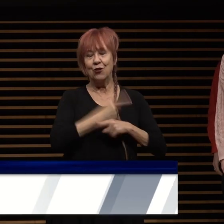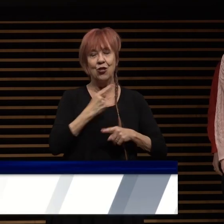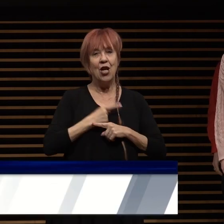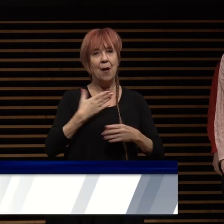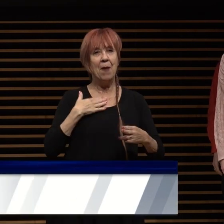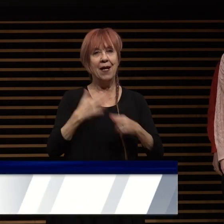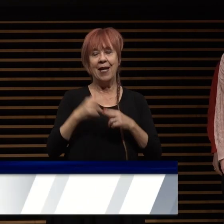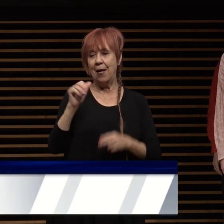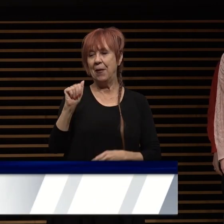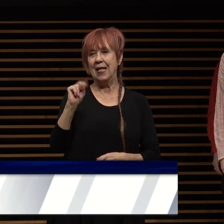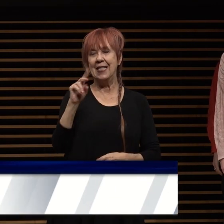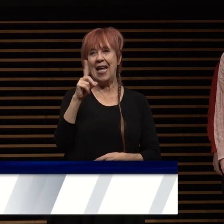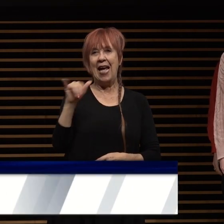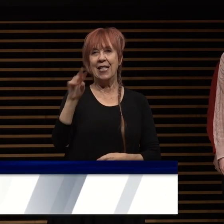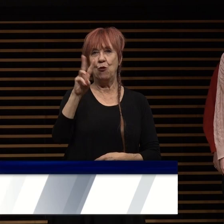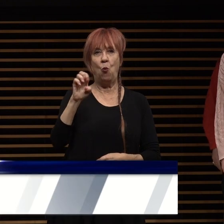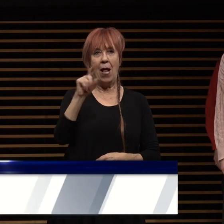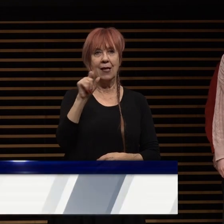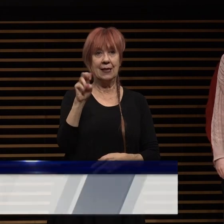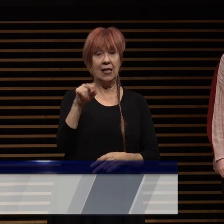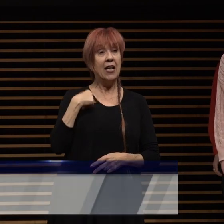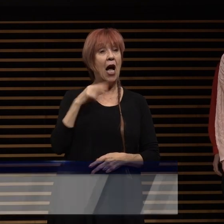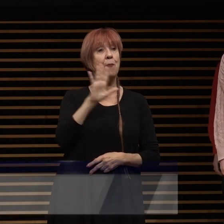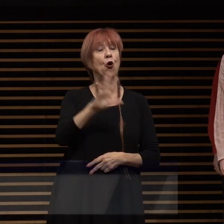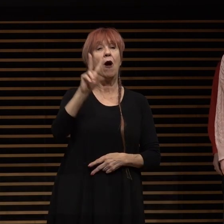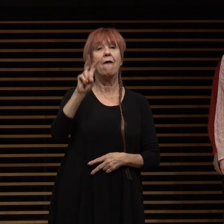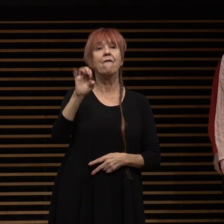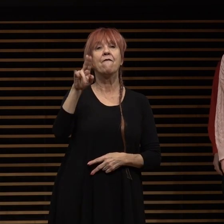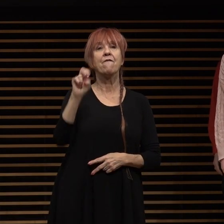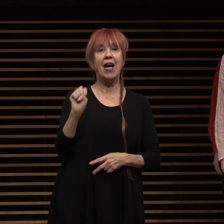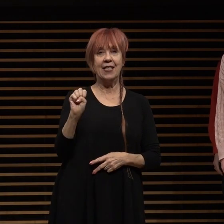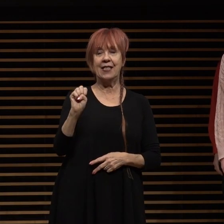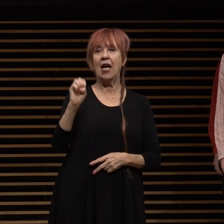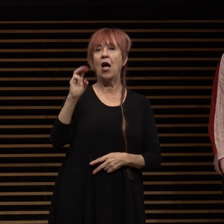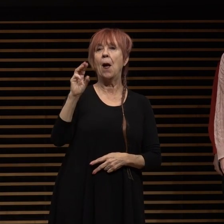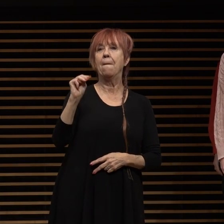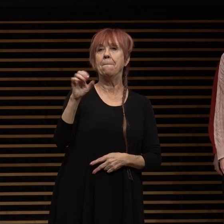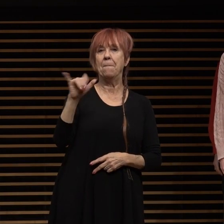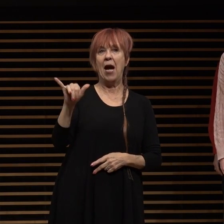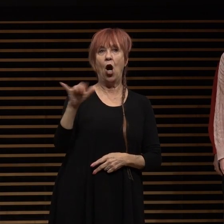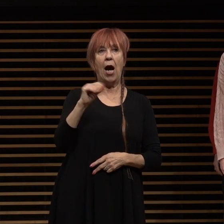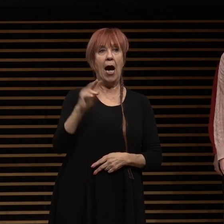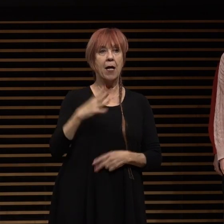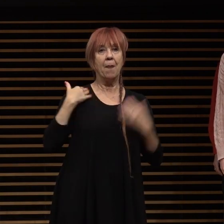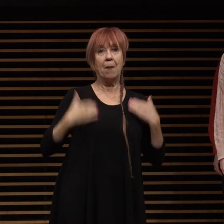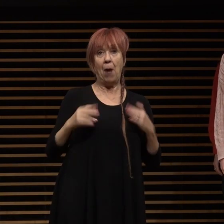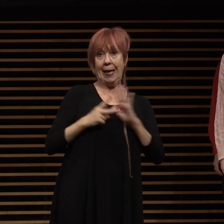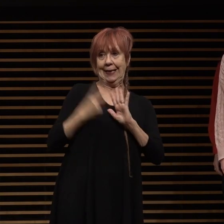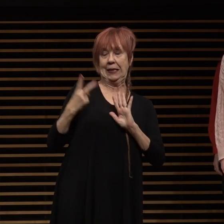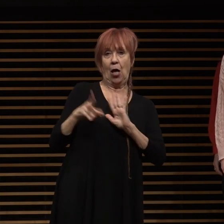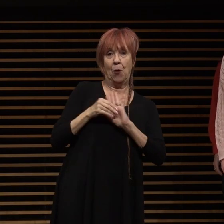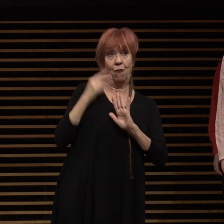serving as your vice mayor in addition to being the body double uh for mayor